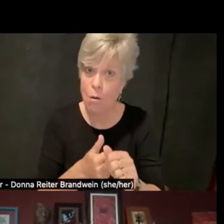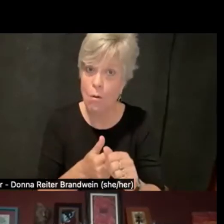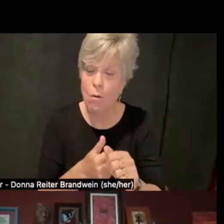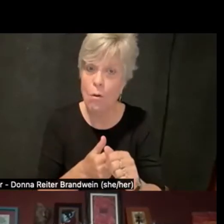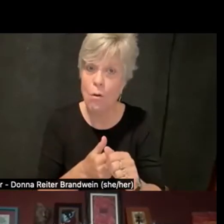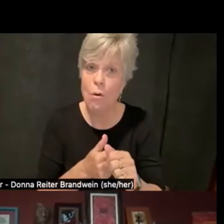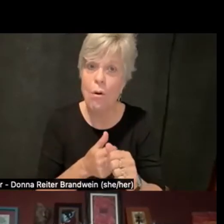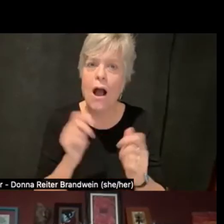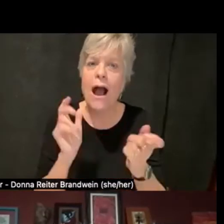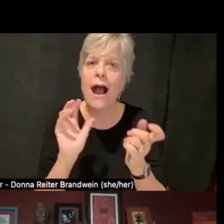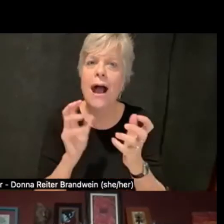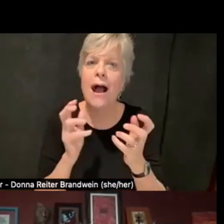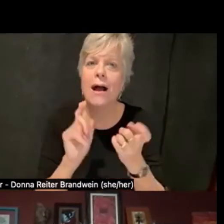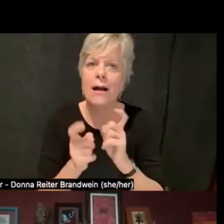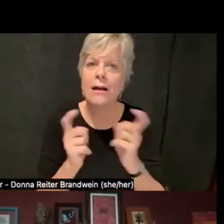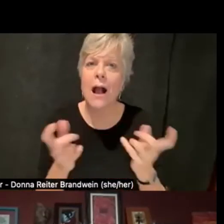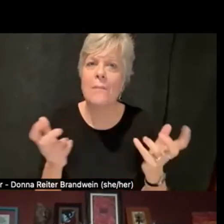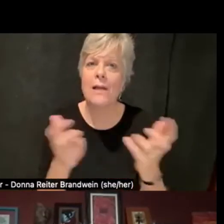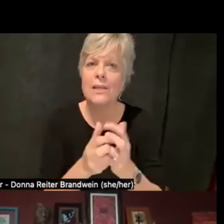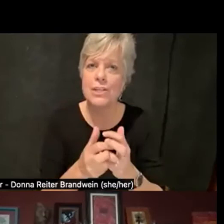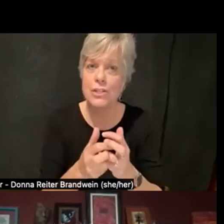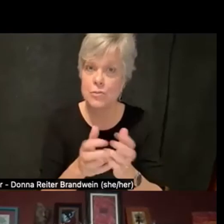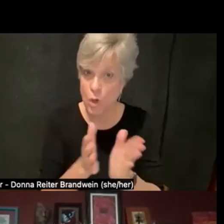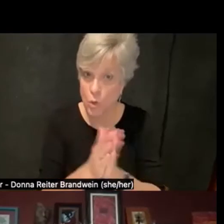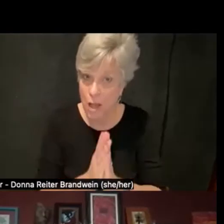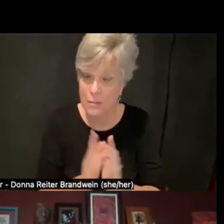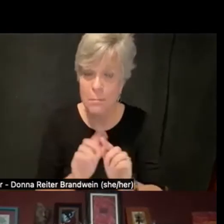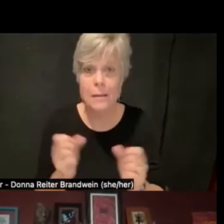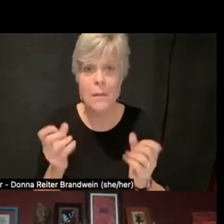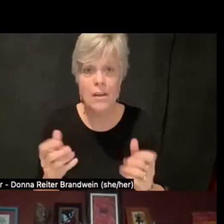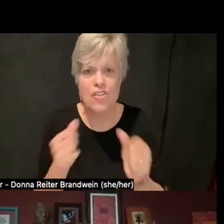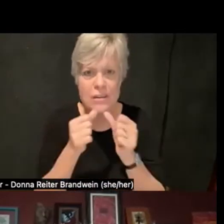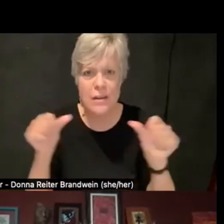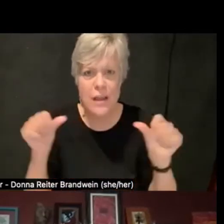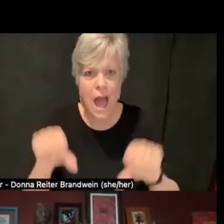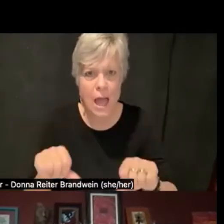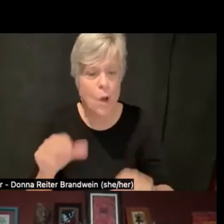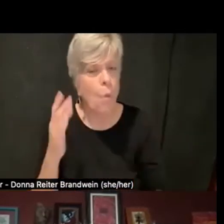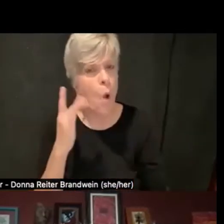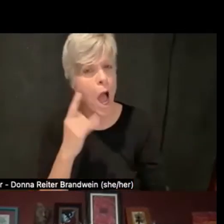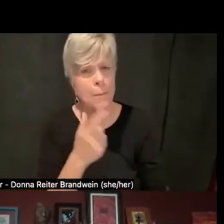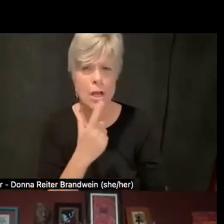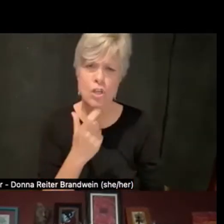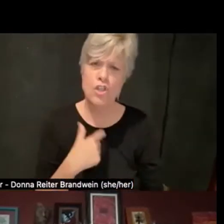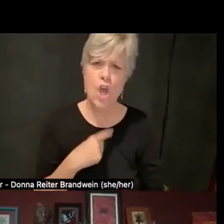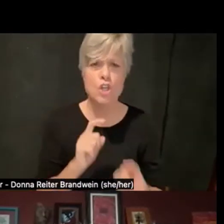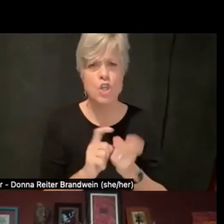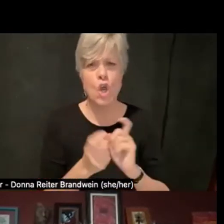under the pretense that they fundamentally change the core curriculum